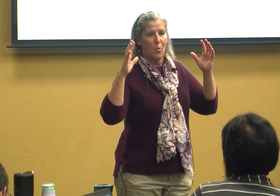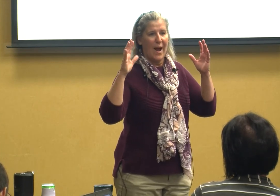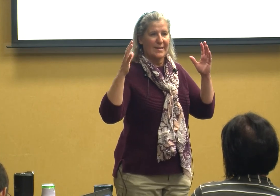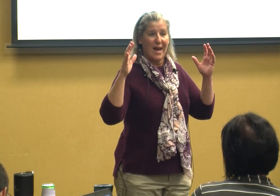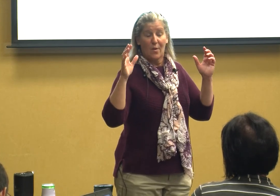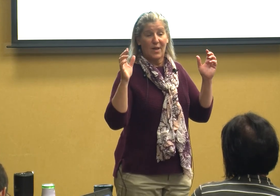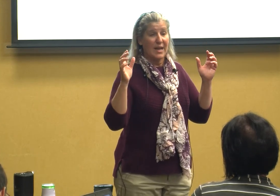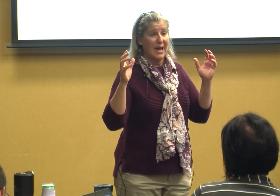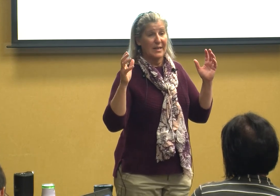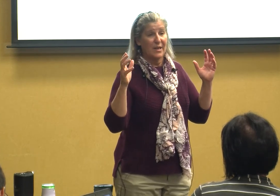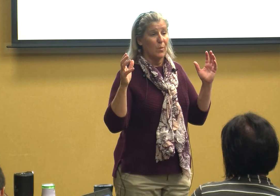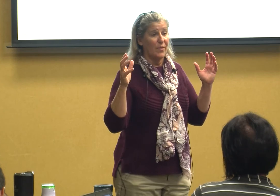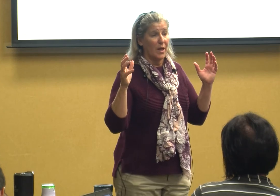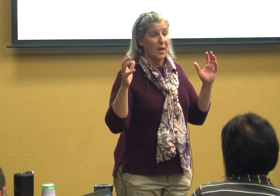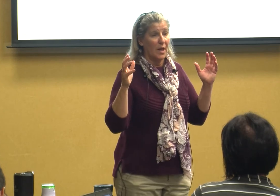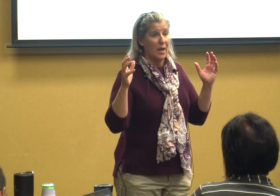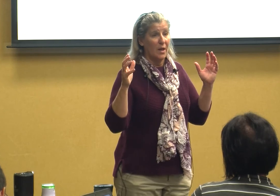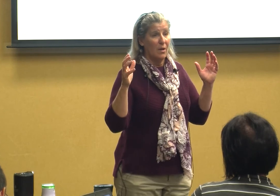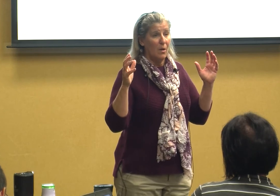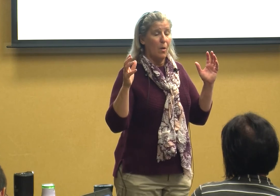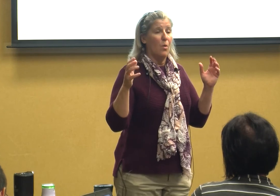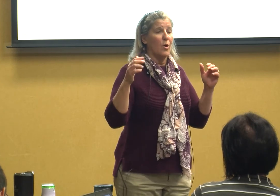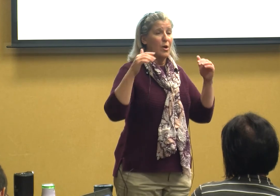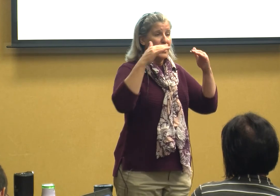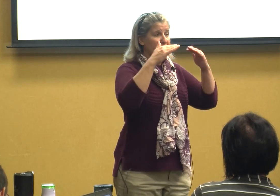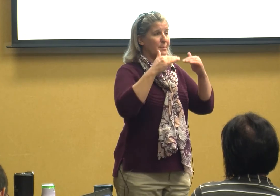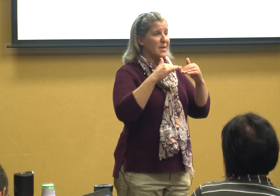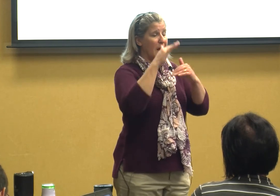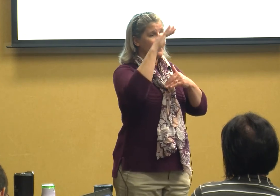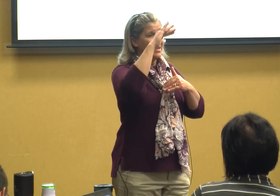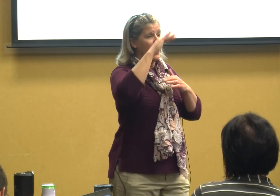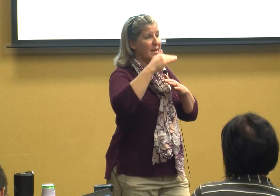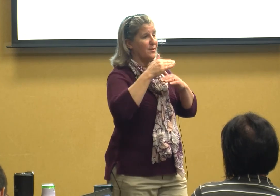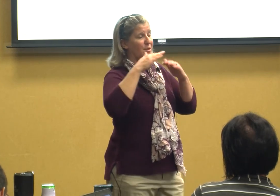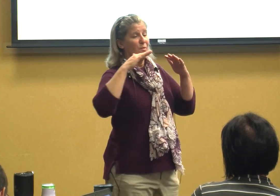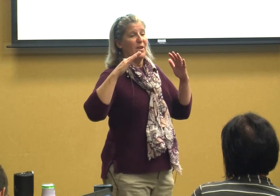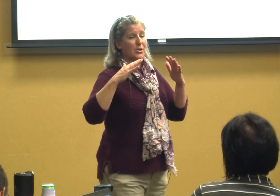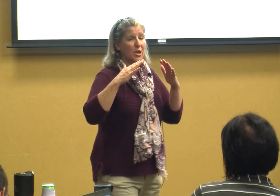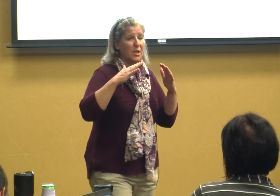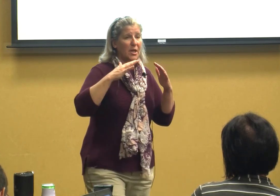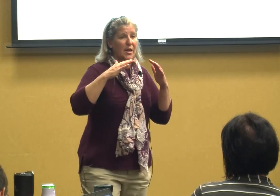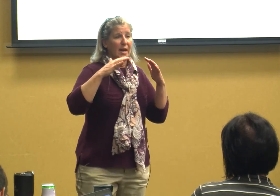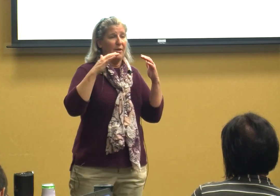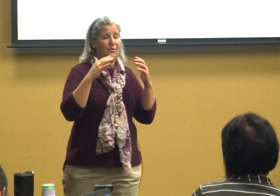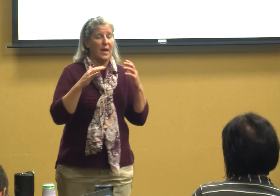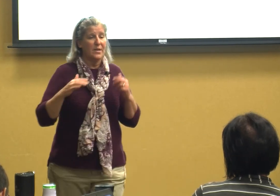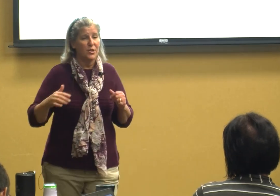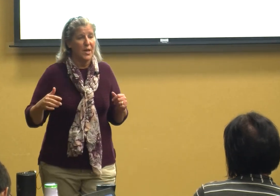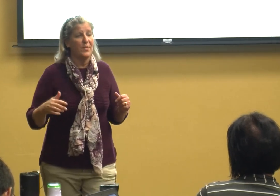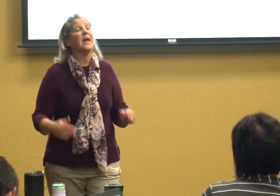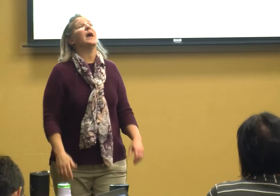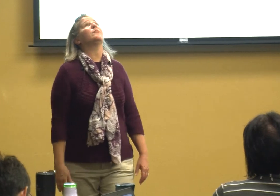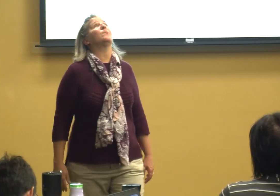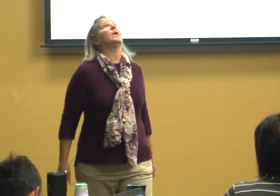whacked out they can't deal with it or sometimes kids their vision is such that they have to walk